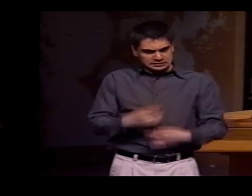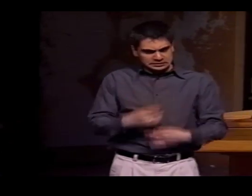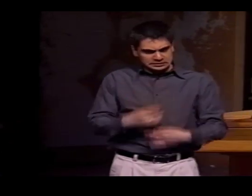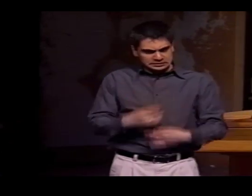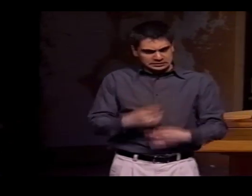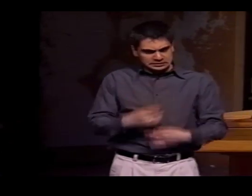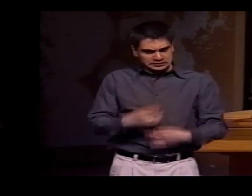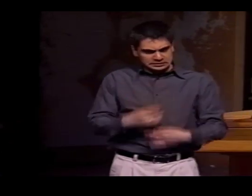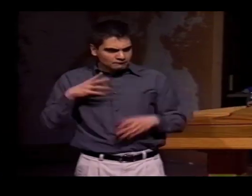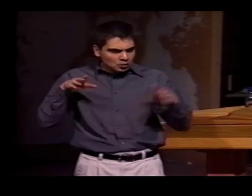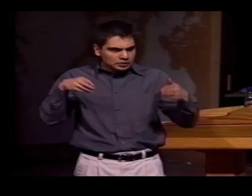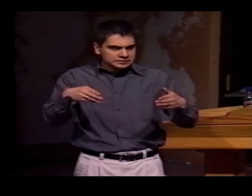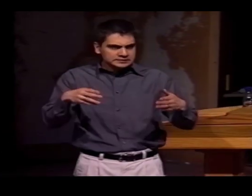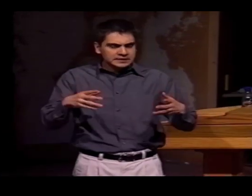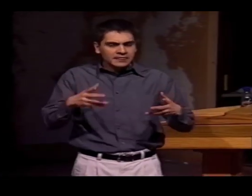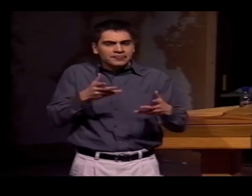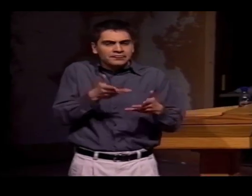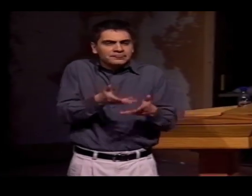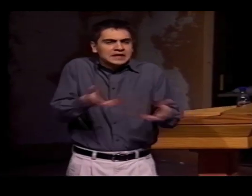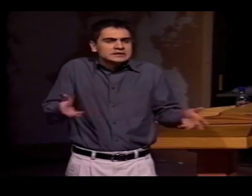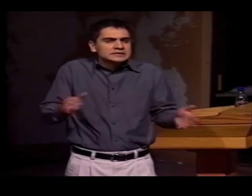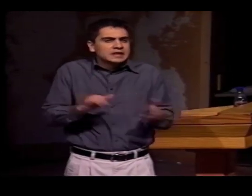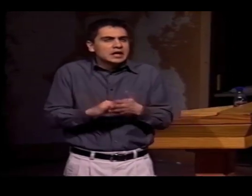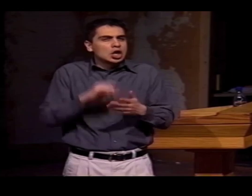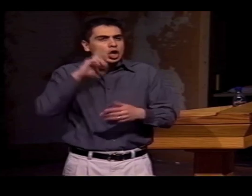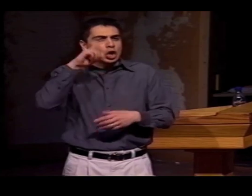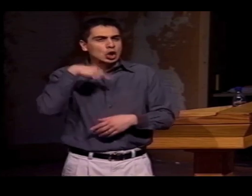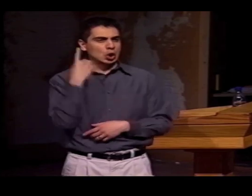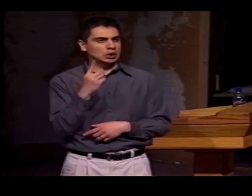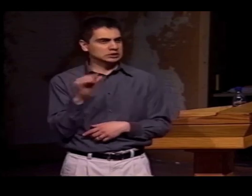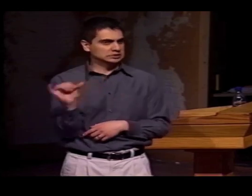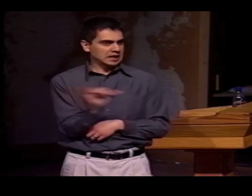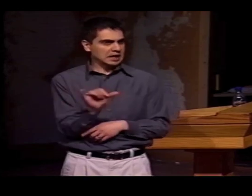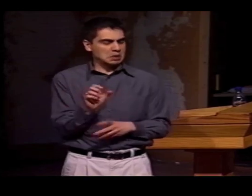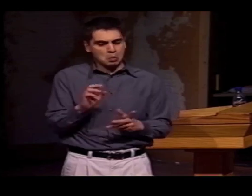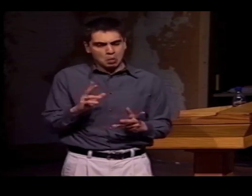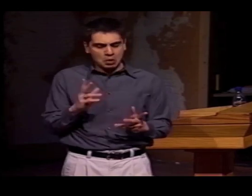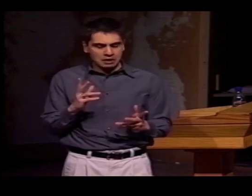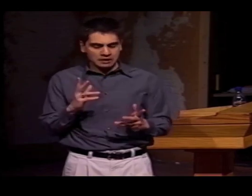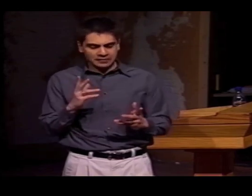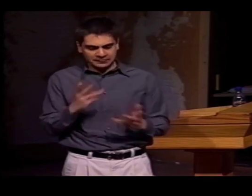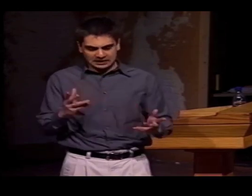BUT ONE INTERESTING POINT THAT WE NOTICED IS THAT THERE ARE THINGS THAT LOOK THE SAME